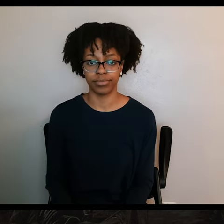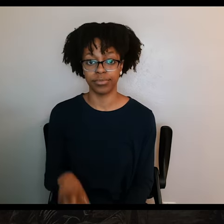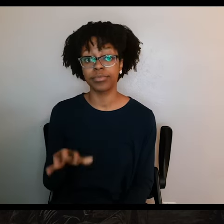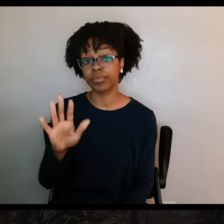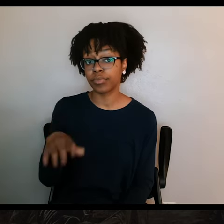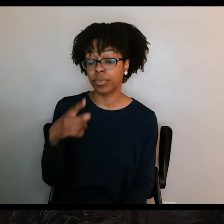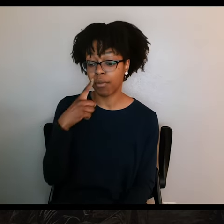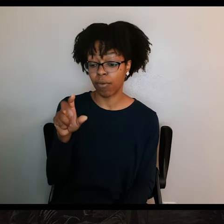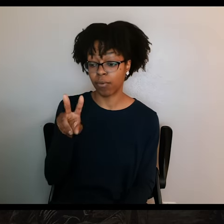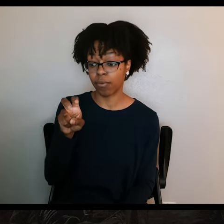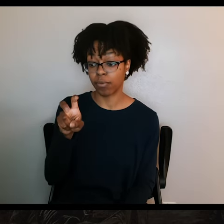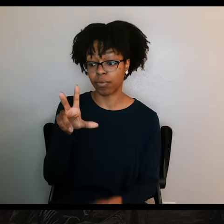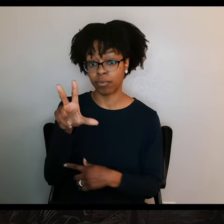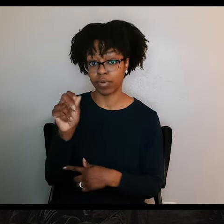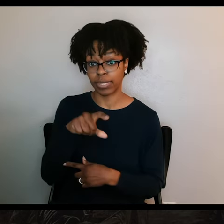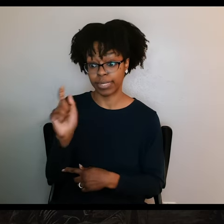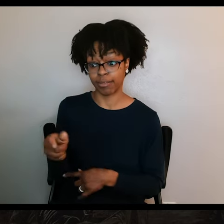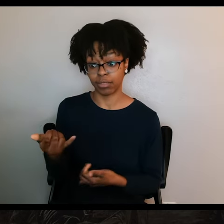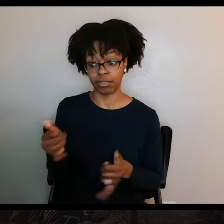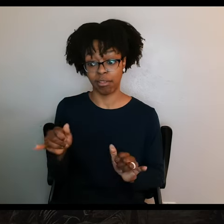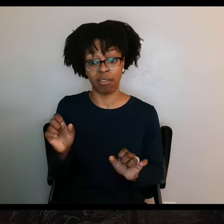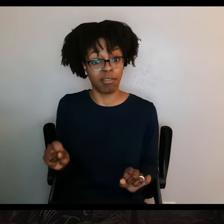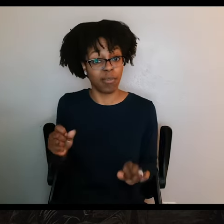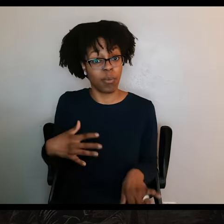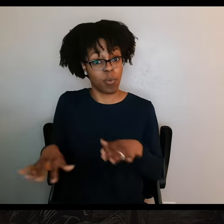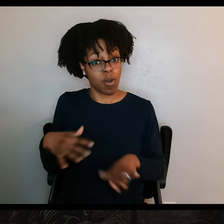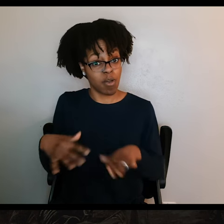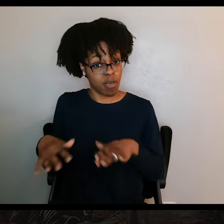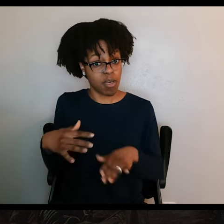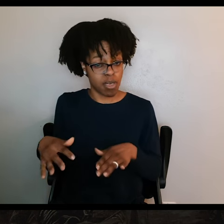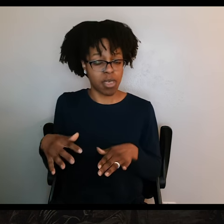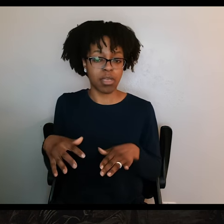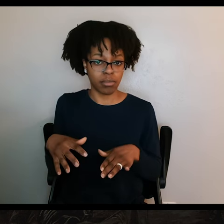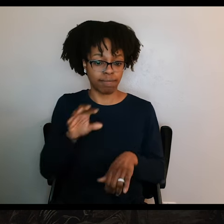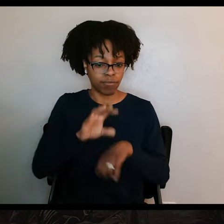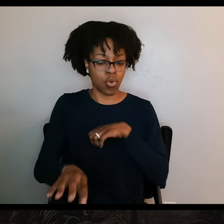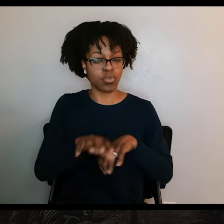So for the 230 Texans who could still walk after the battle, they were marched back to Goliad,